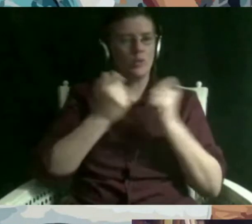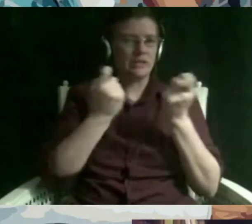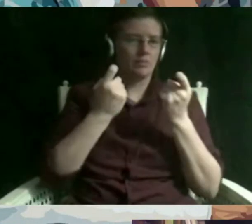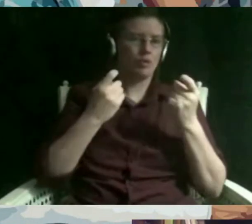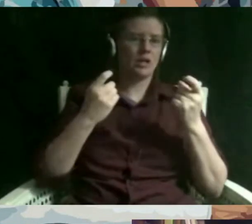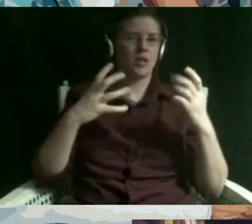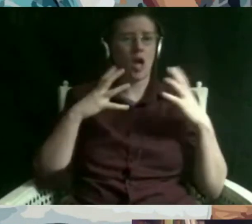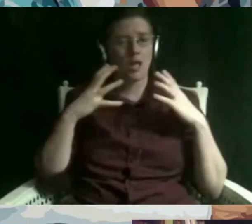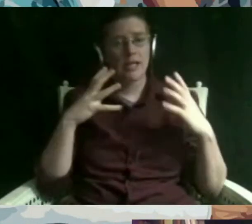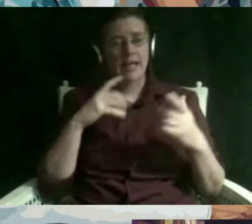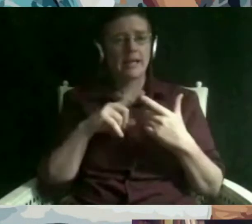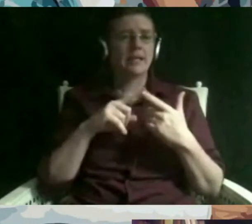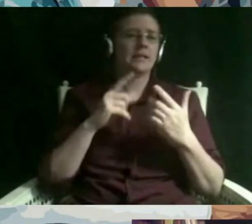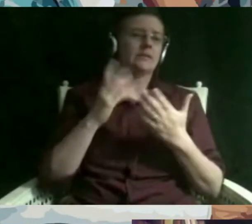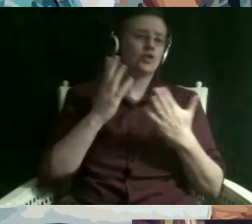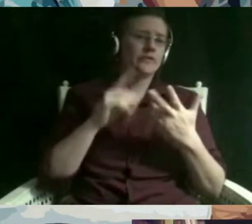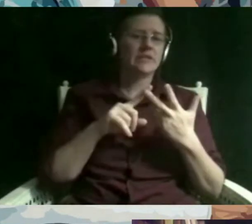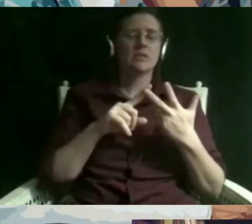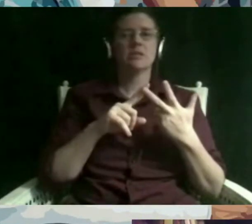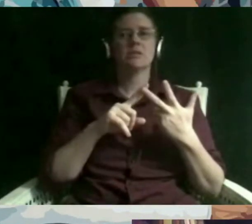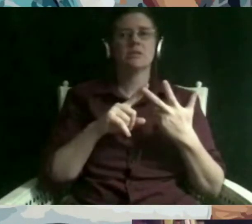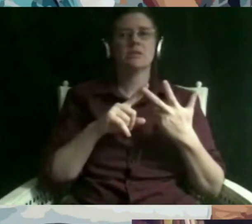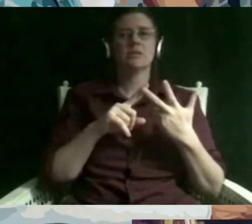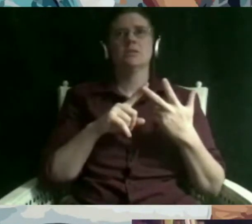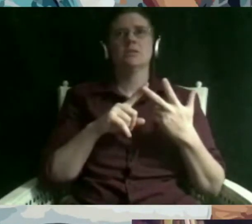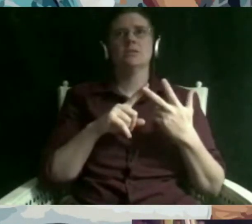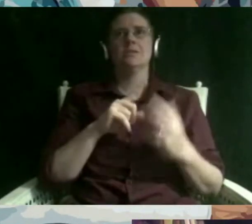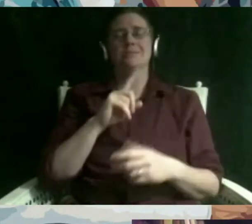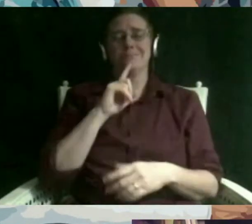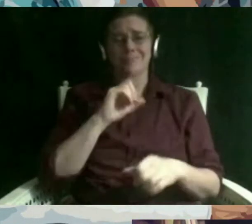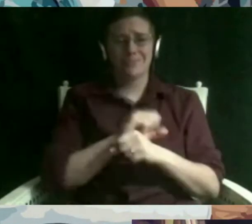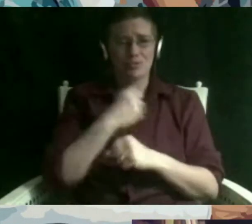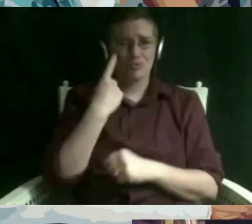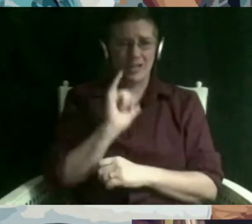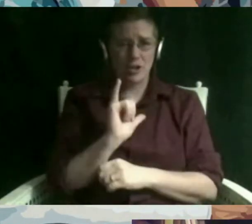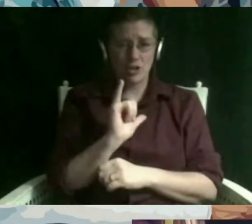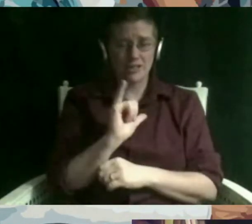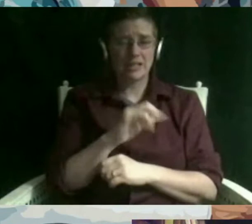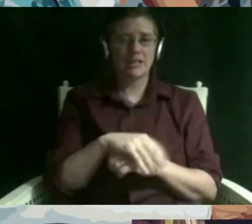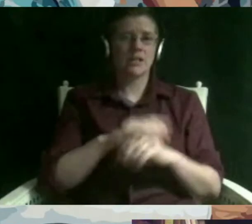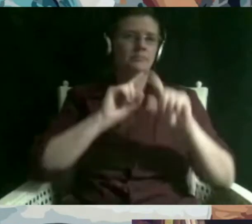and conduct services what that really looks like really differs between individuals and